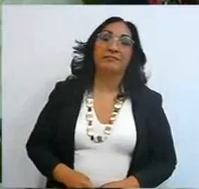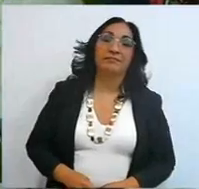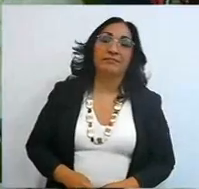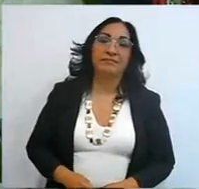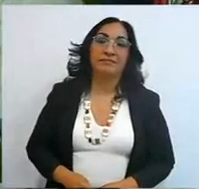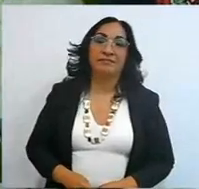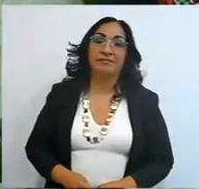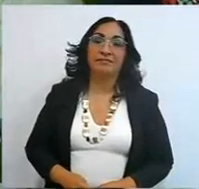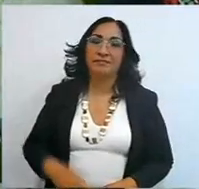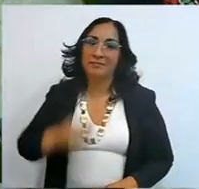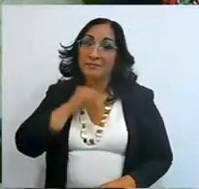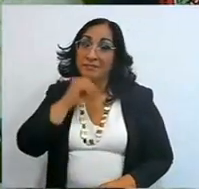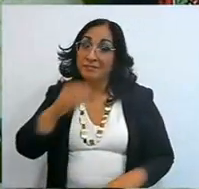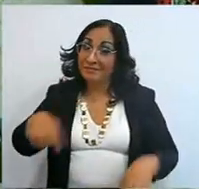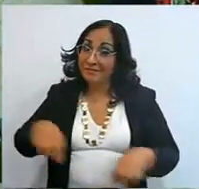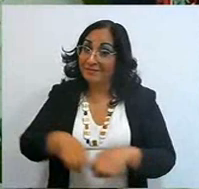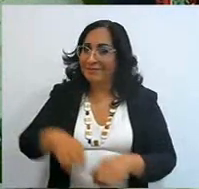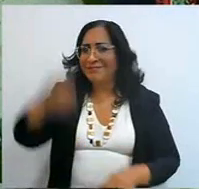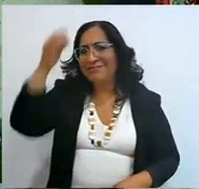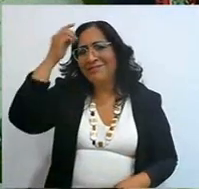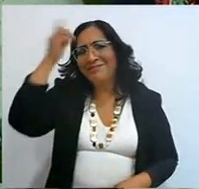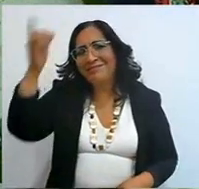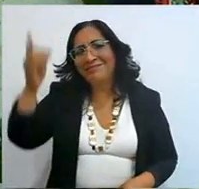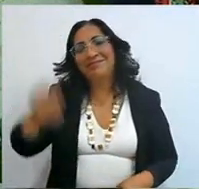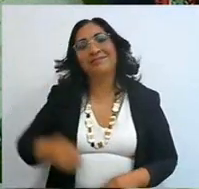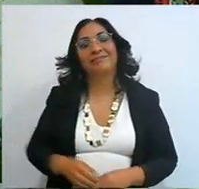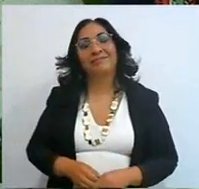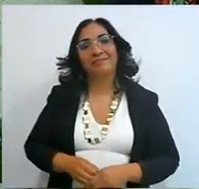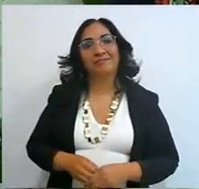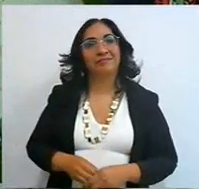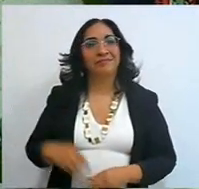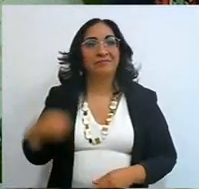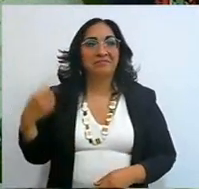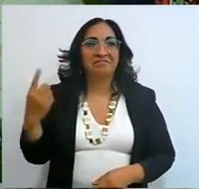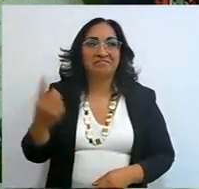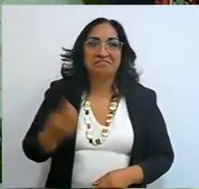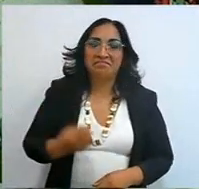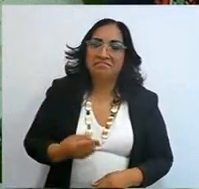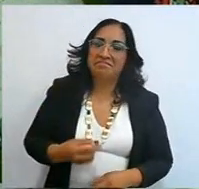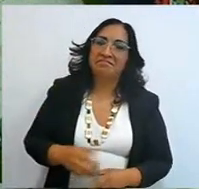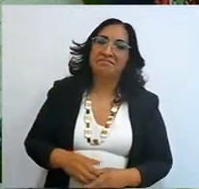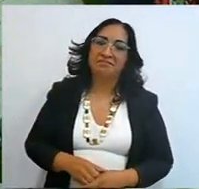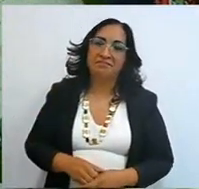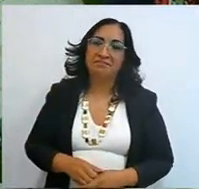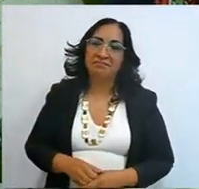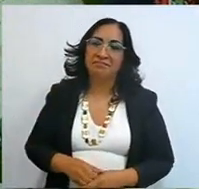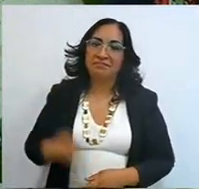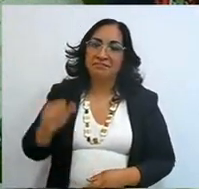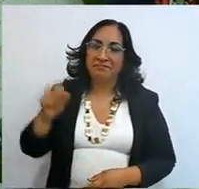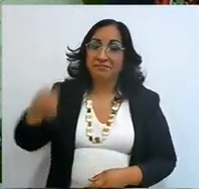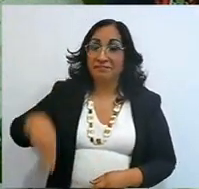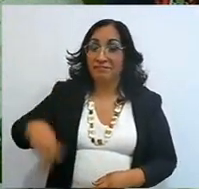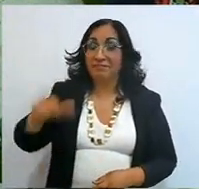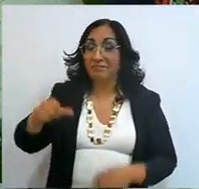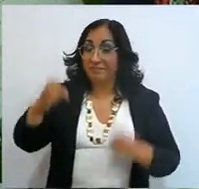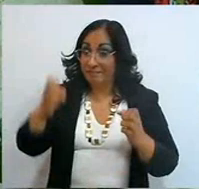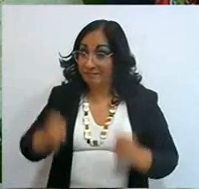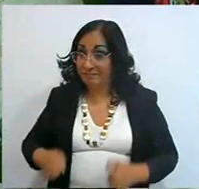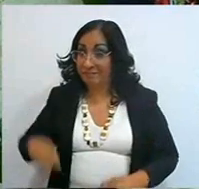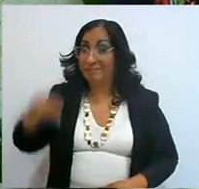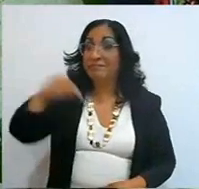That's right, no one like the Lord, look Ana Rosa is here,